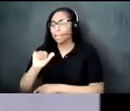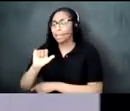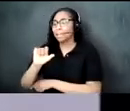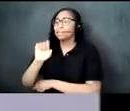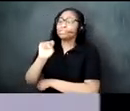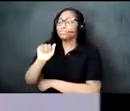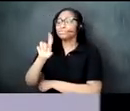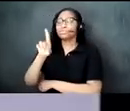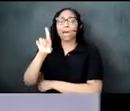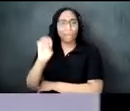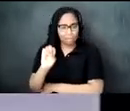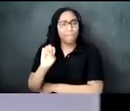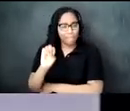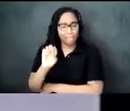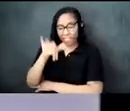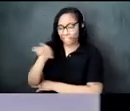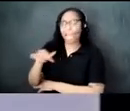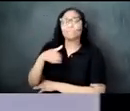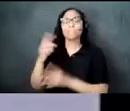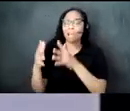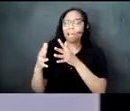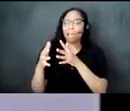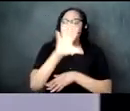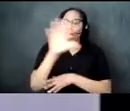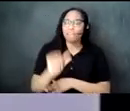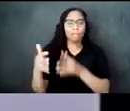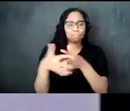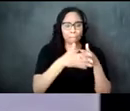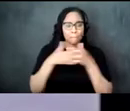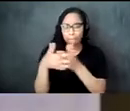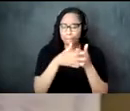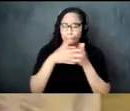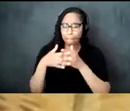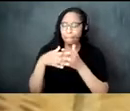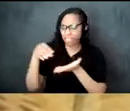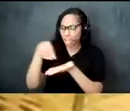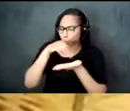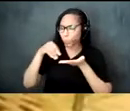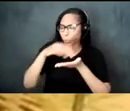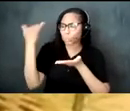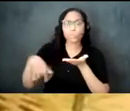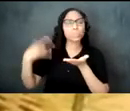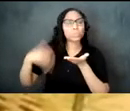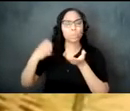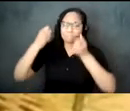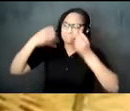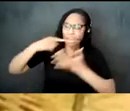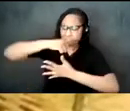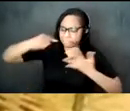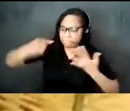african american herbalism is a rich melange of many cultural traditions with deep origins rooted